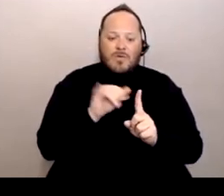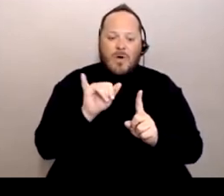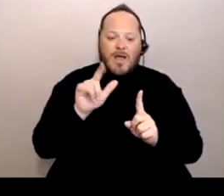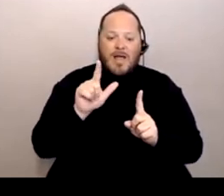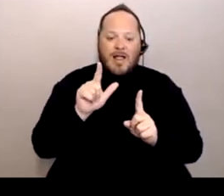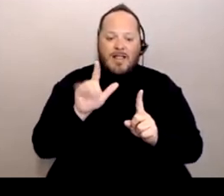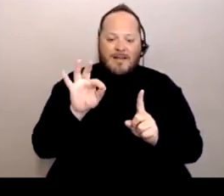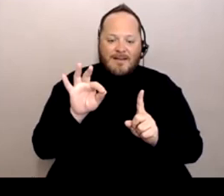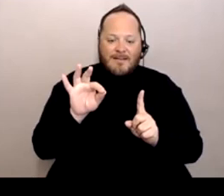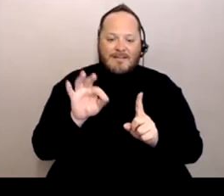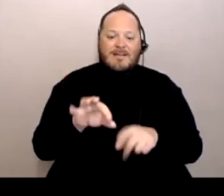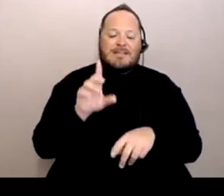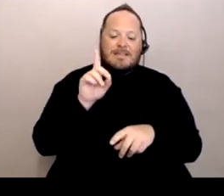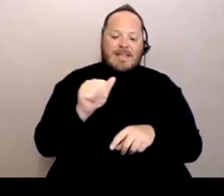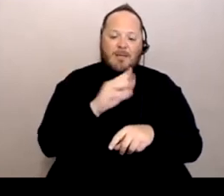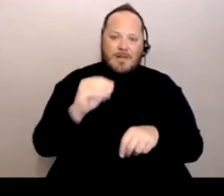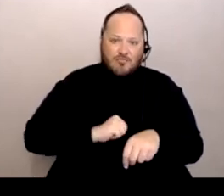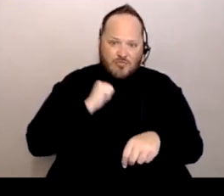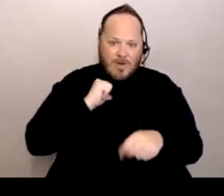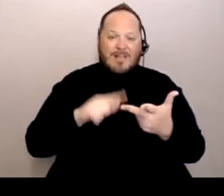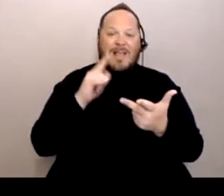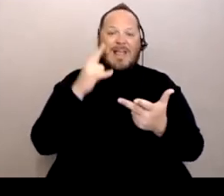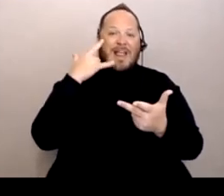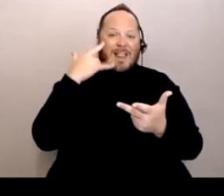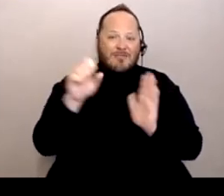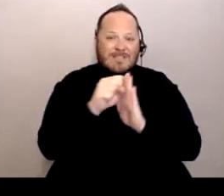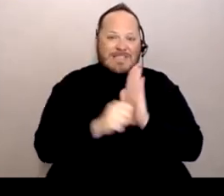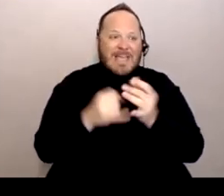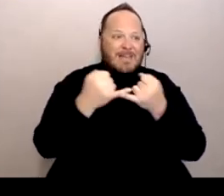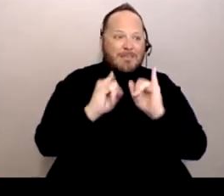Get in touch with the California State Independent Living Council. And then I think there's also